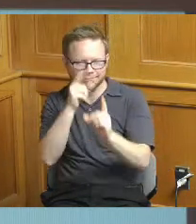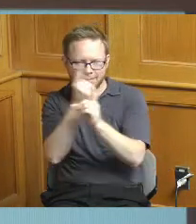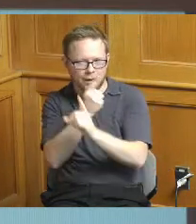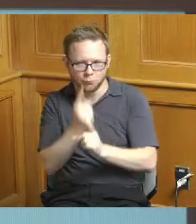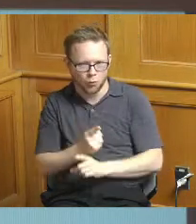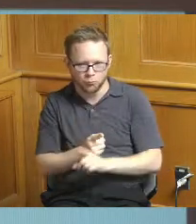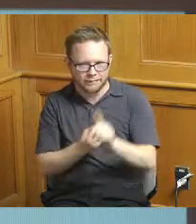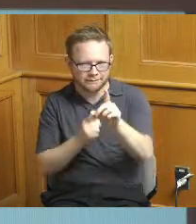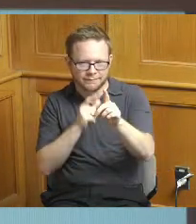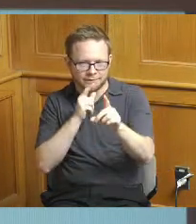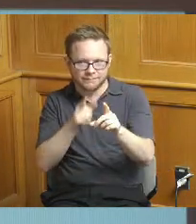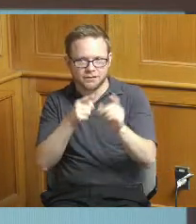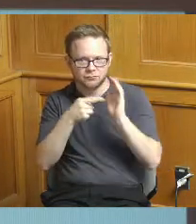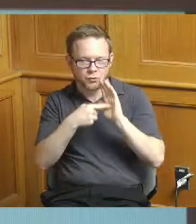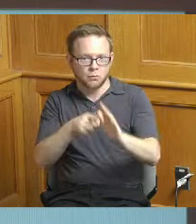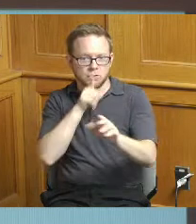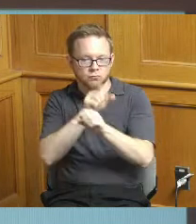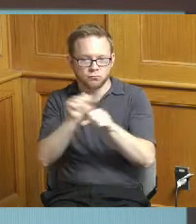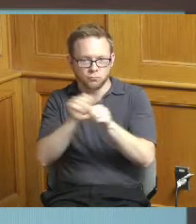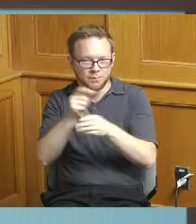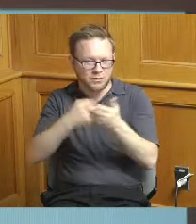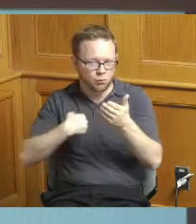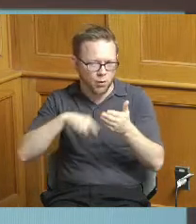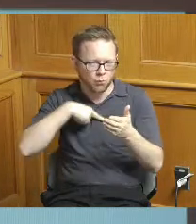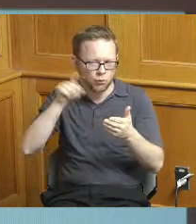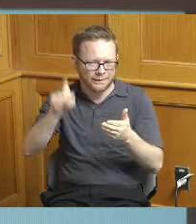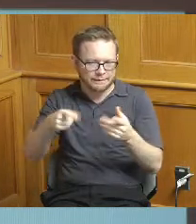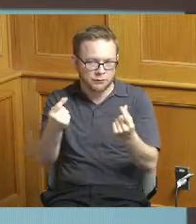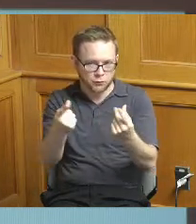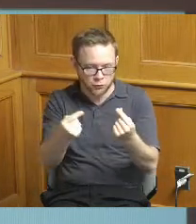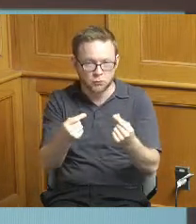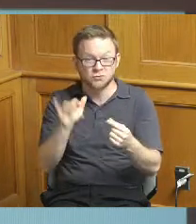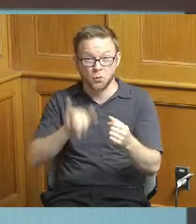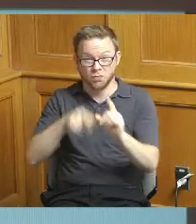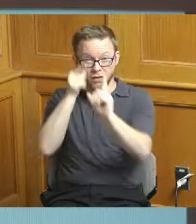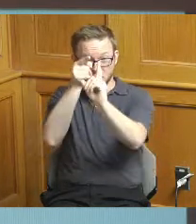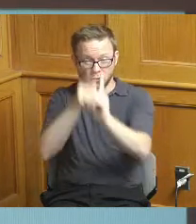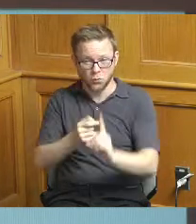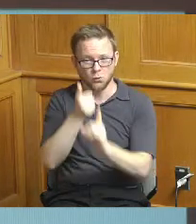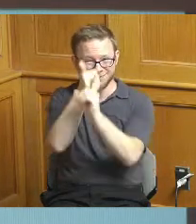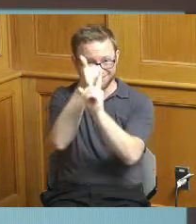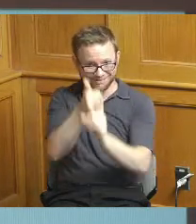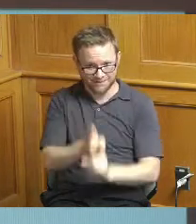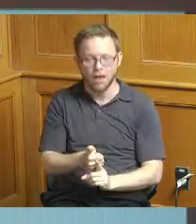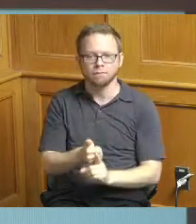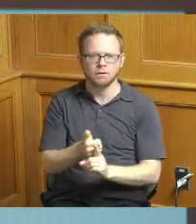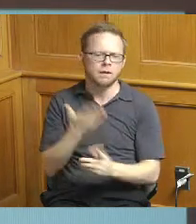to be done so there's a lot of adjustments still taking place but for now having all that framework